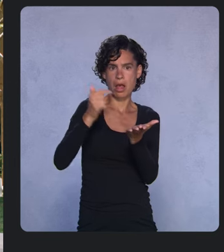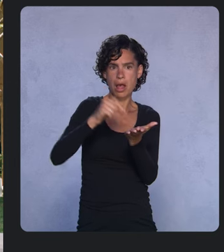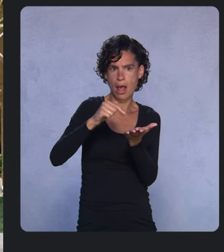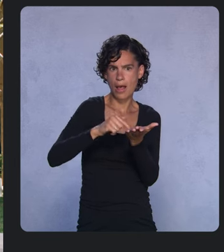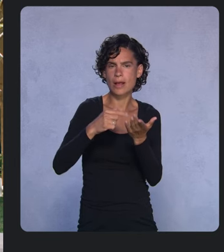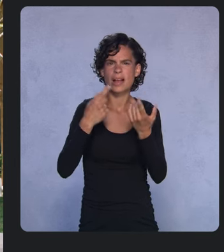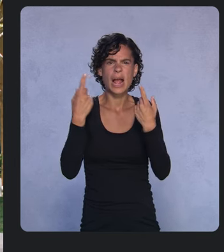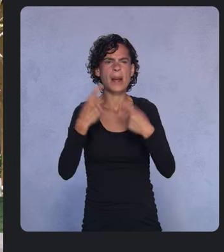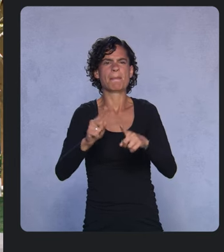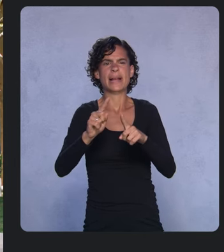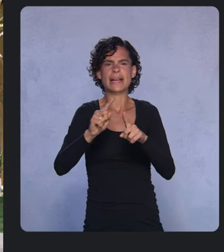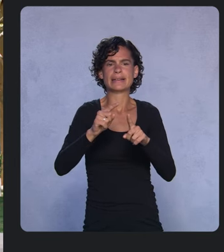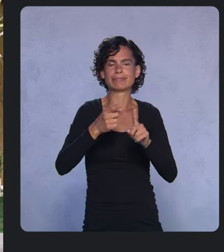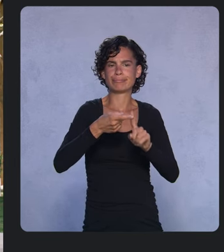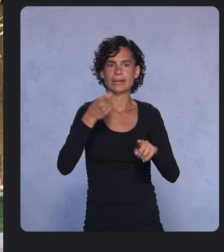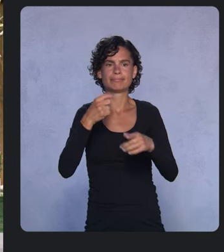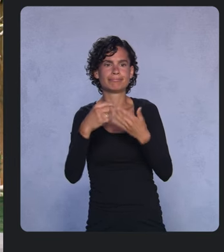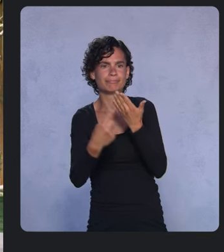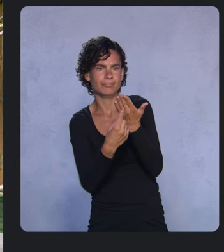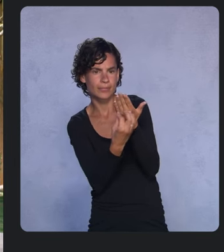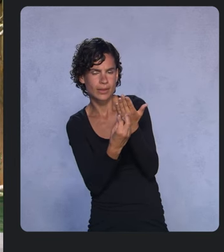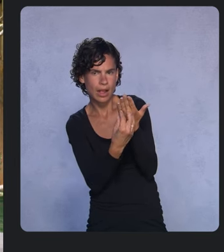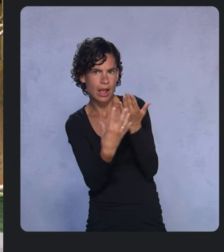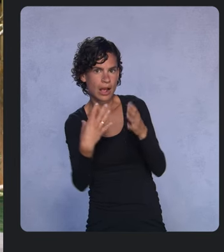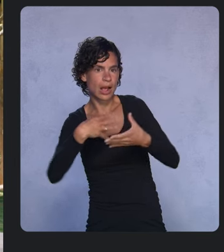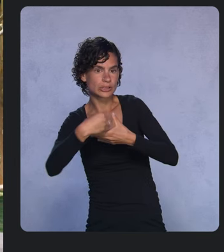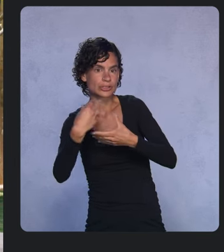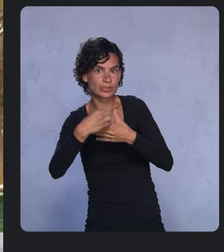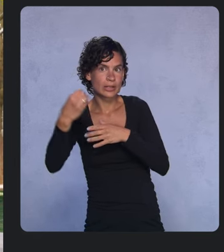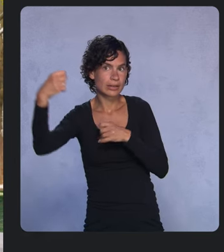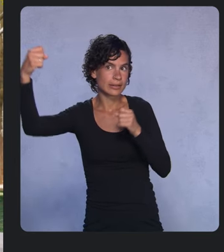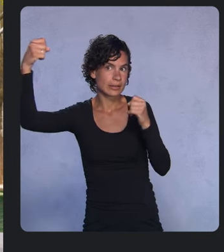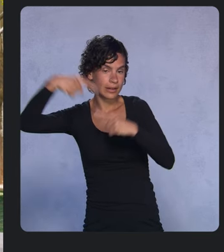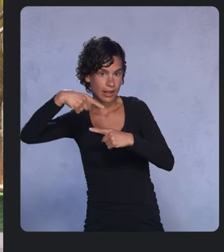And for background work that needs to run immediately, we’re giving you Expedited Jobs.